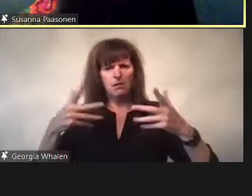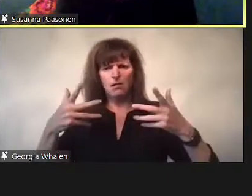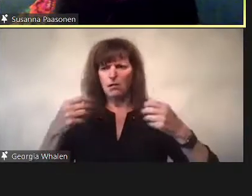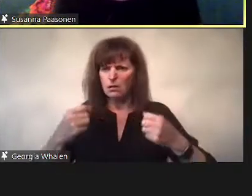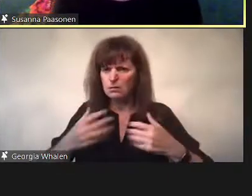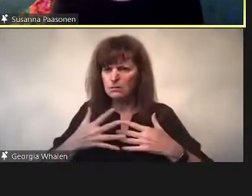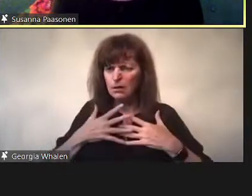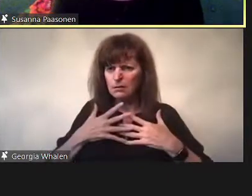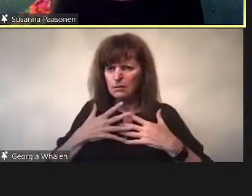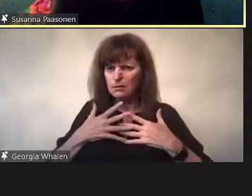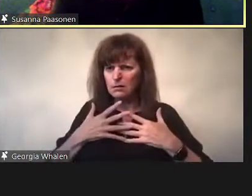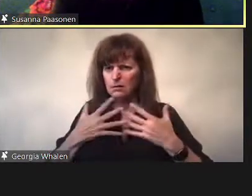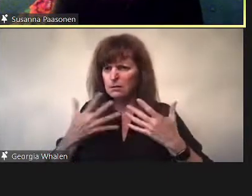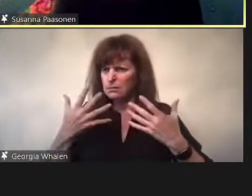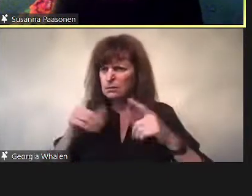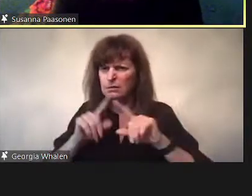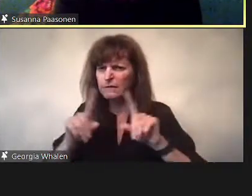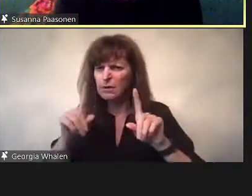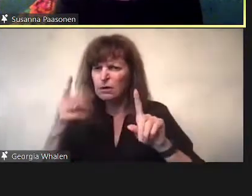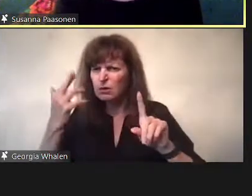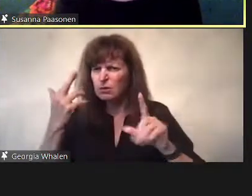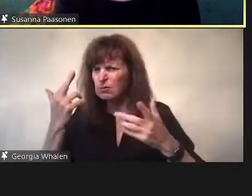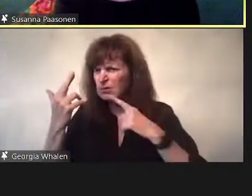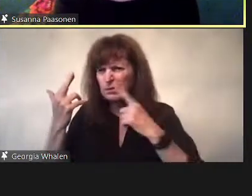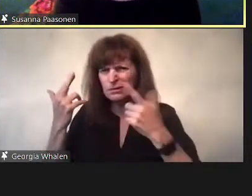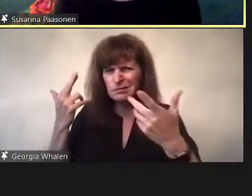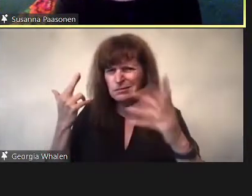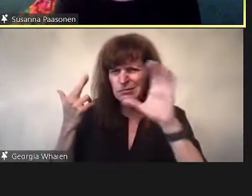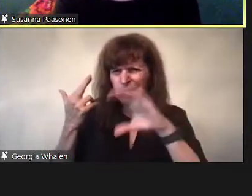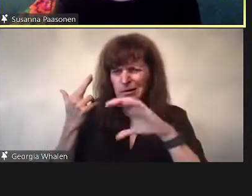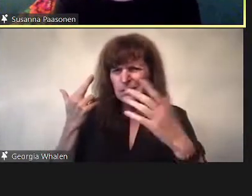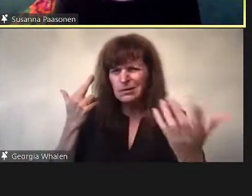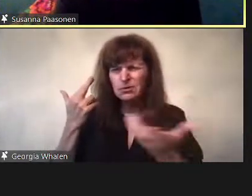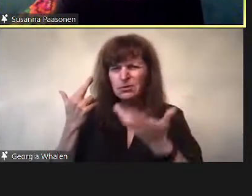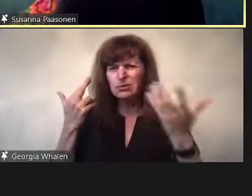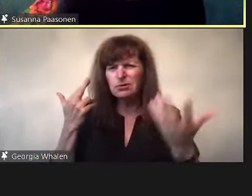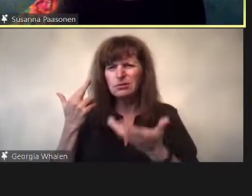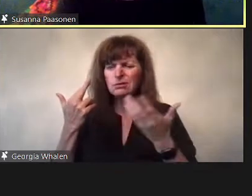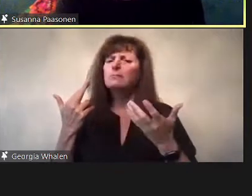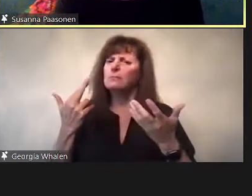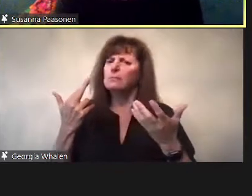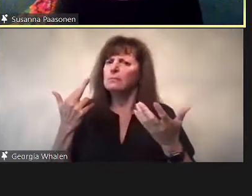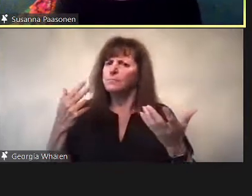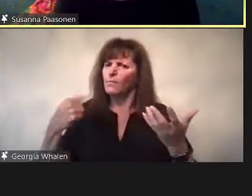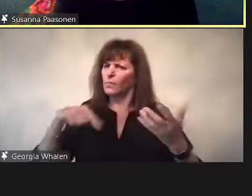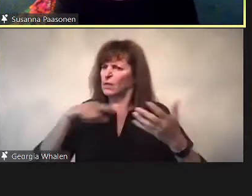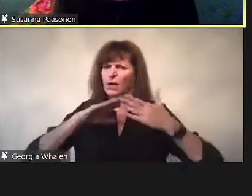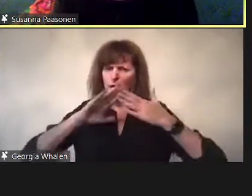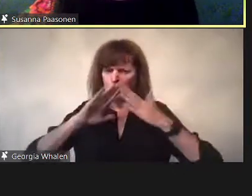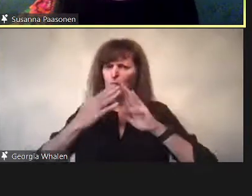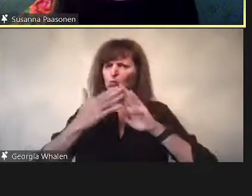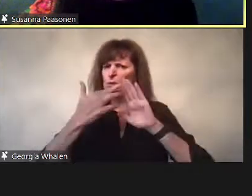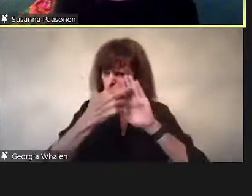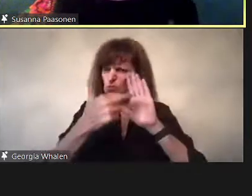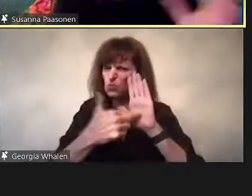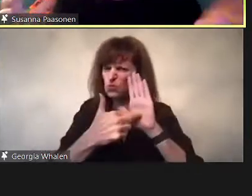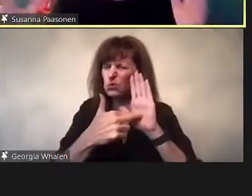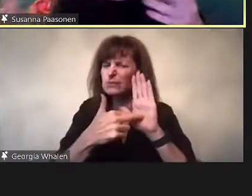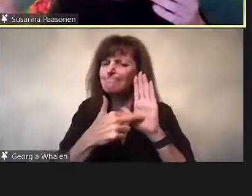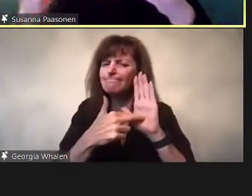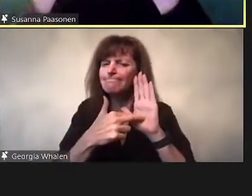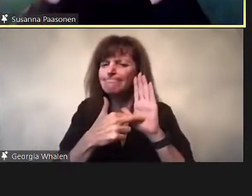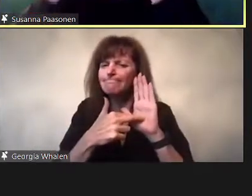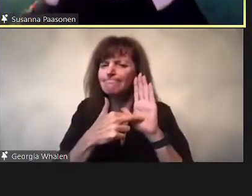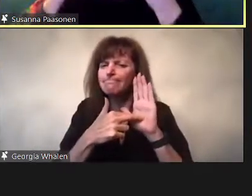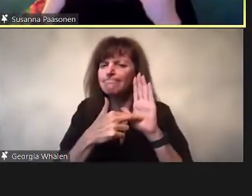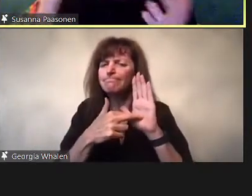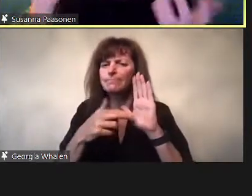For example, Zoom terms of use, they banned sharing of any content that might be sexually arousing.